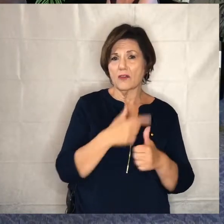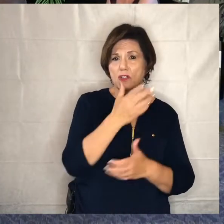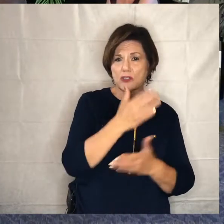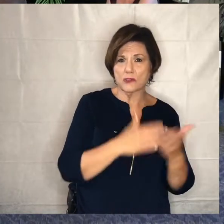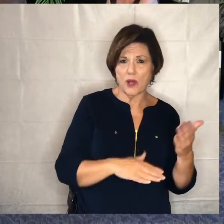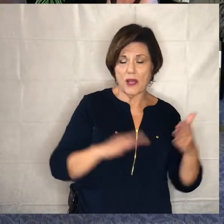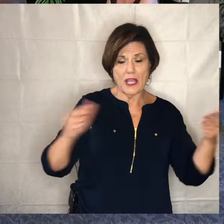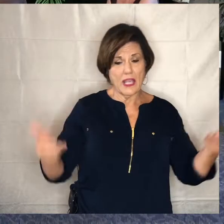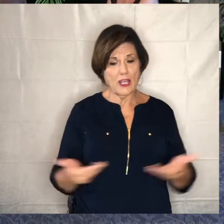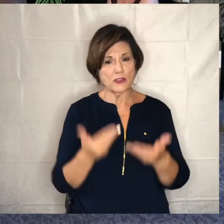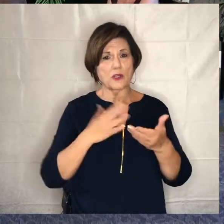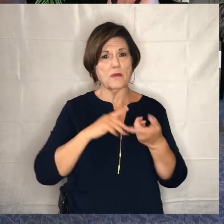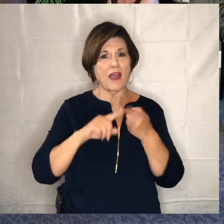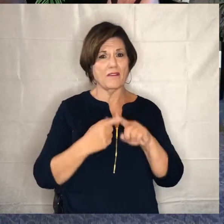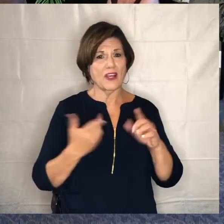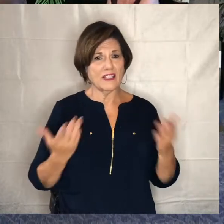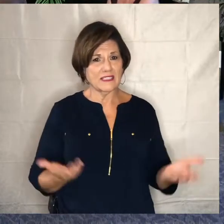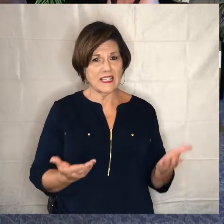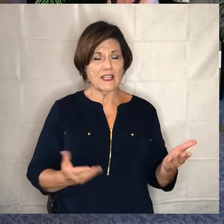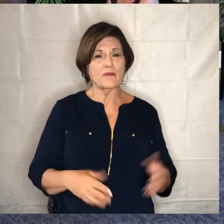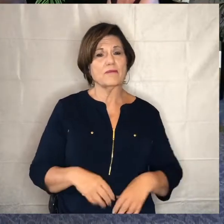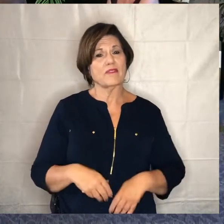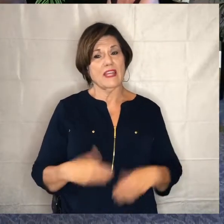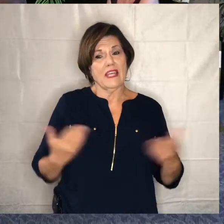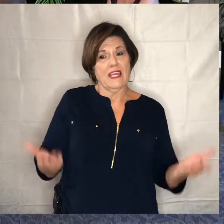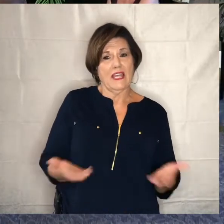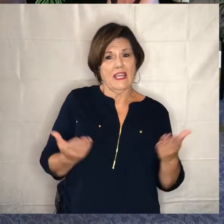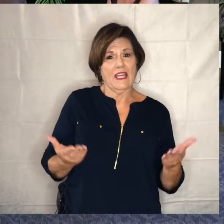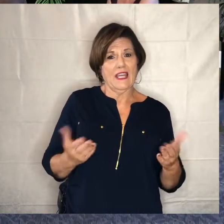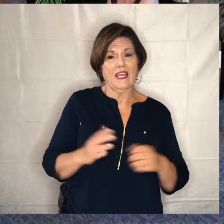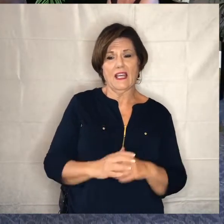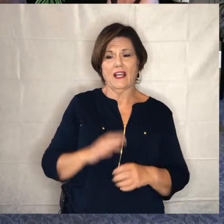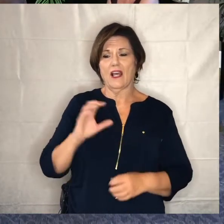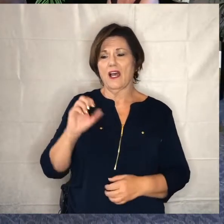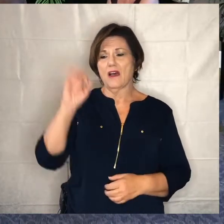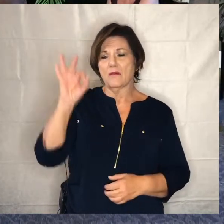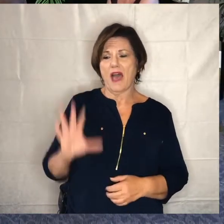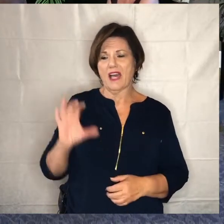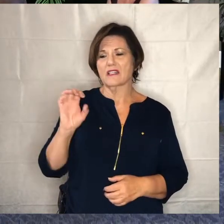introduce you to my friends here this is uh sean